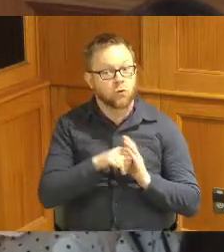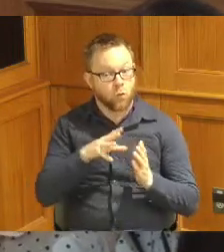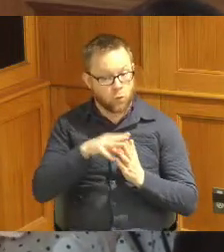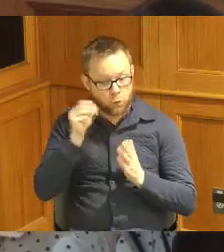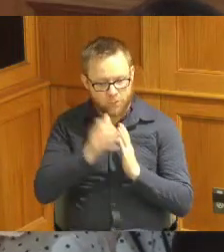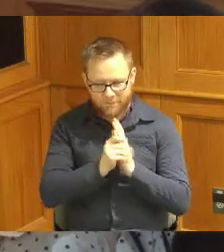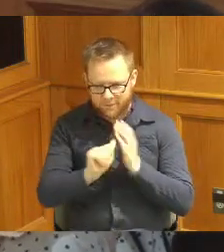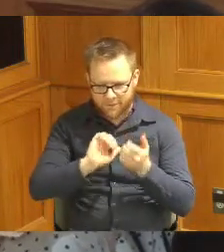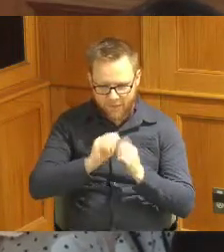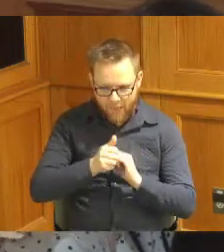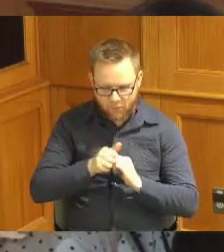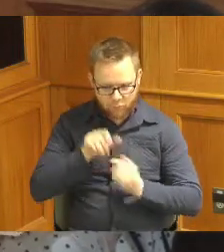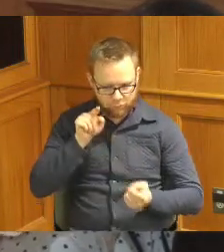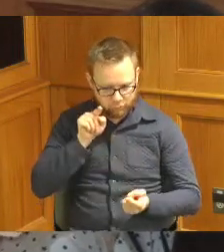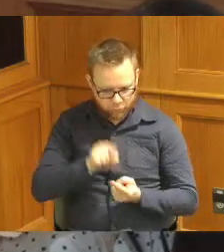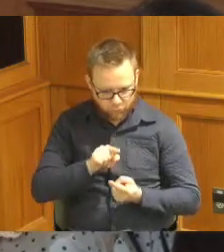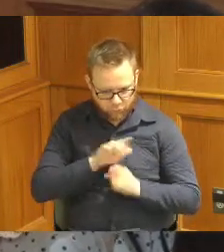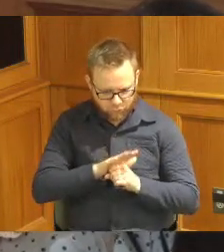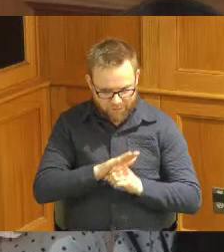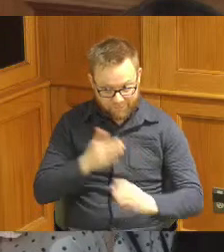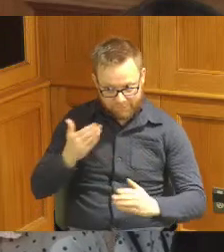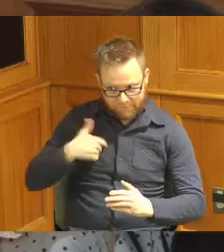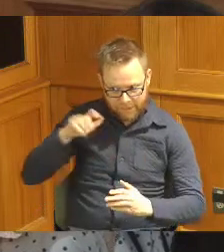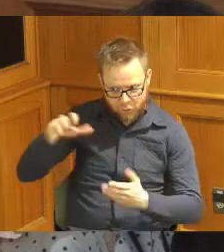I might need to learn a few of those an emotional regulation